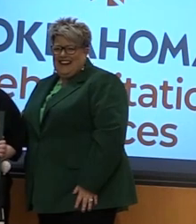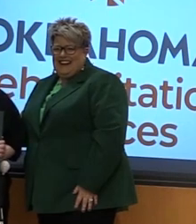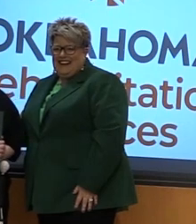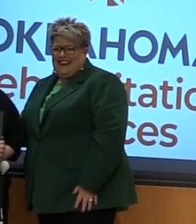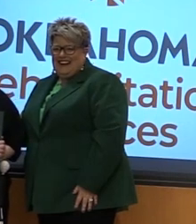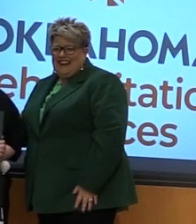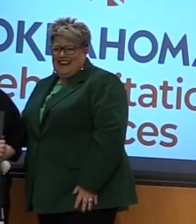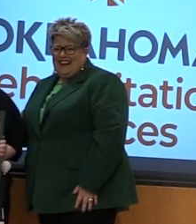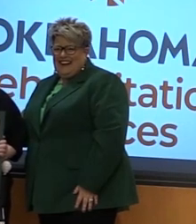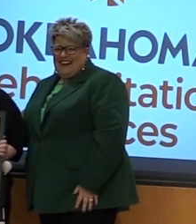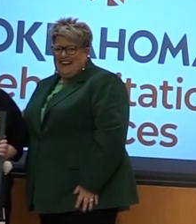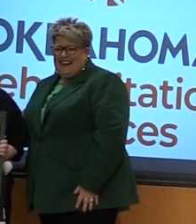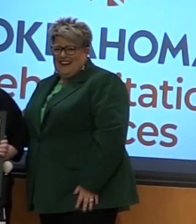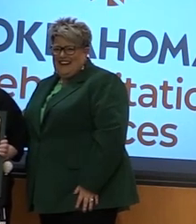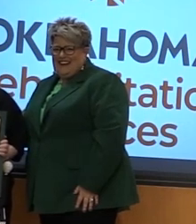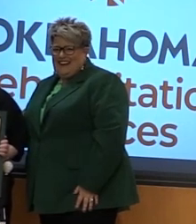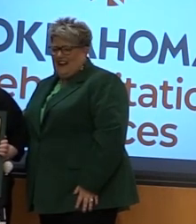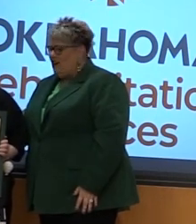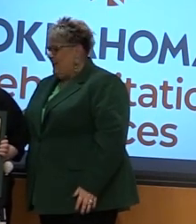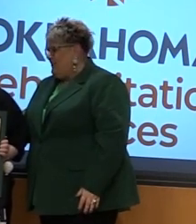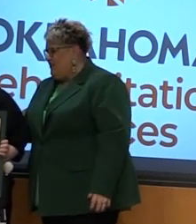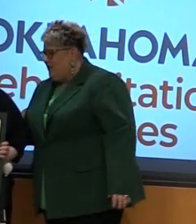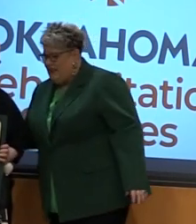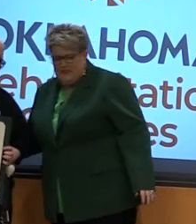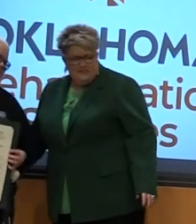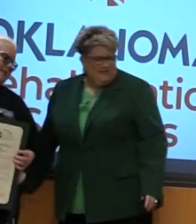Okay, you're ready.